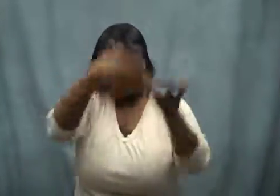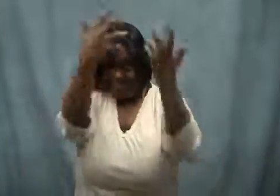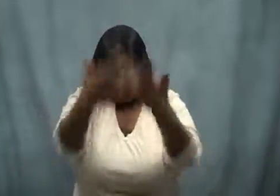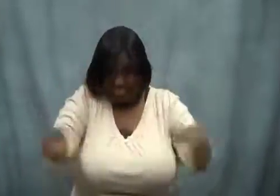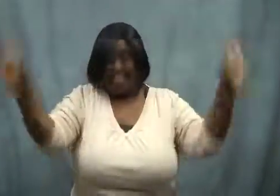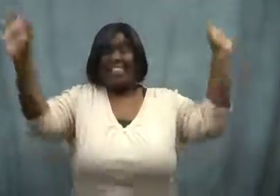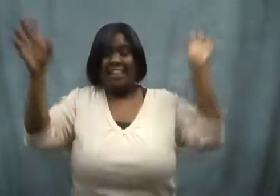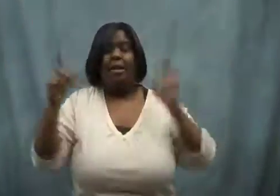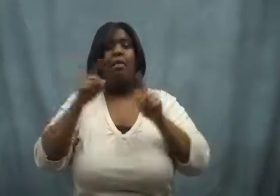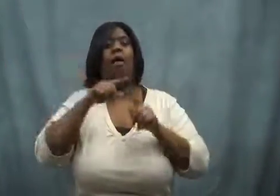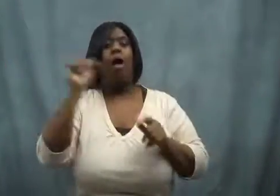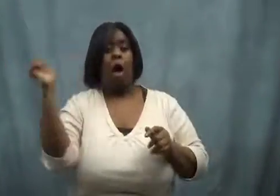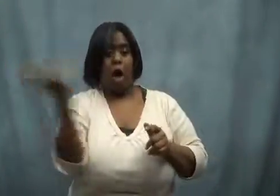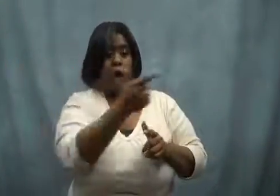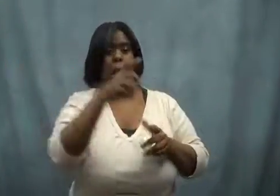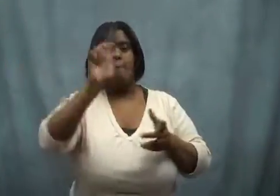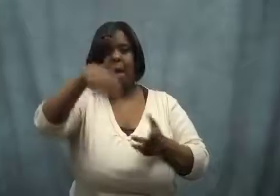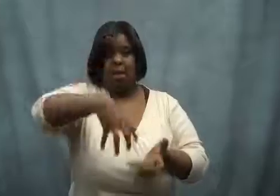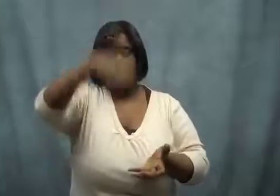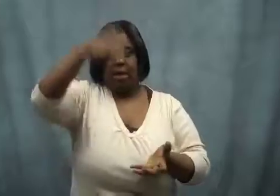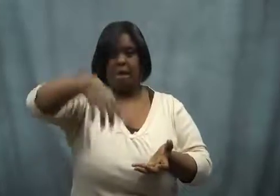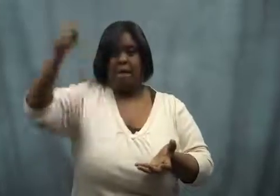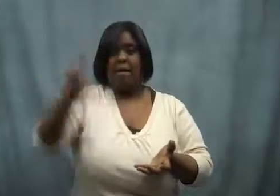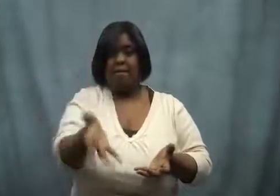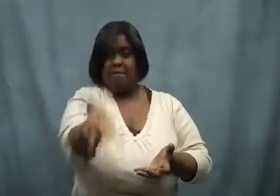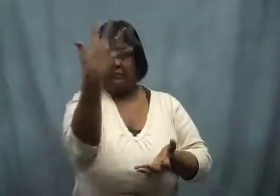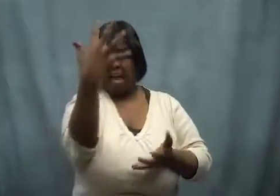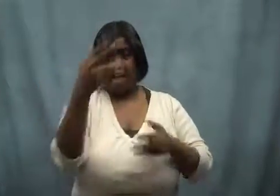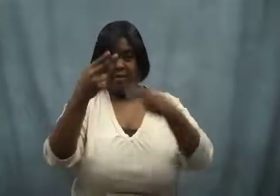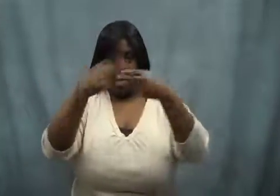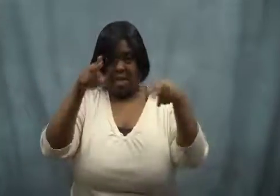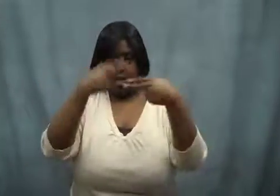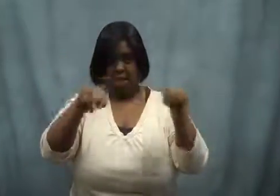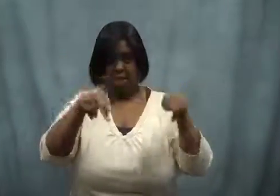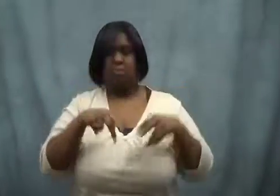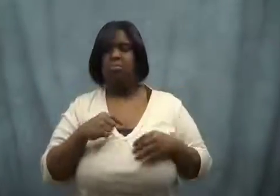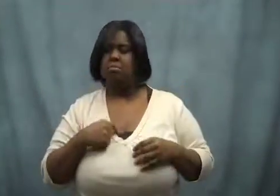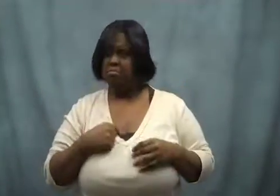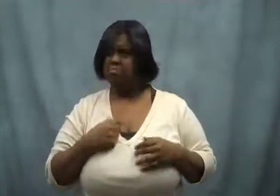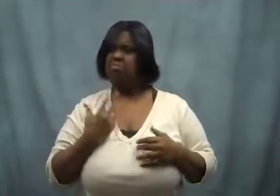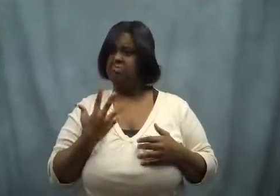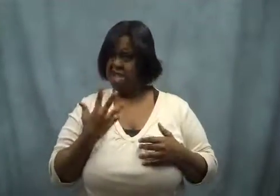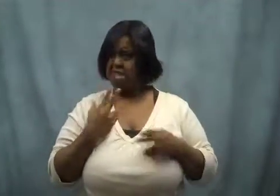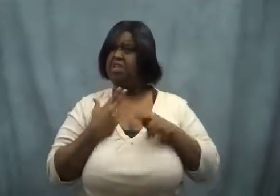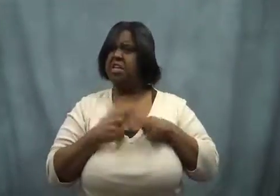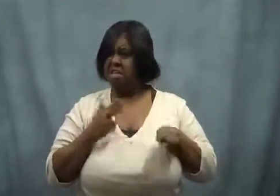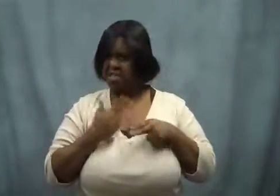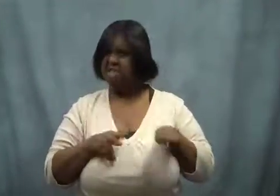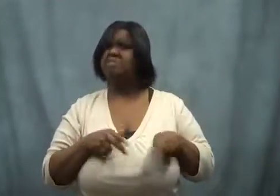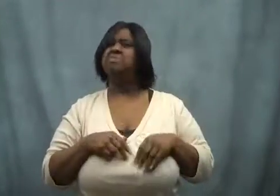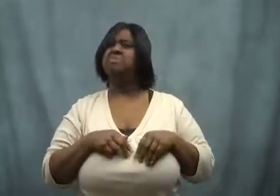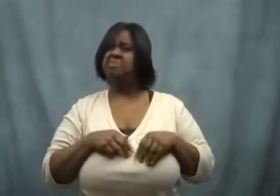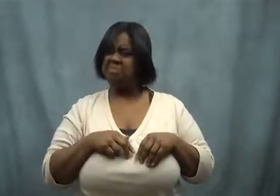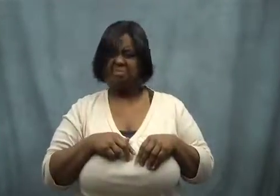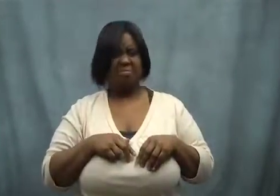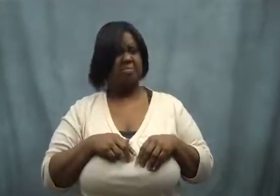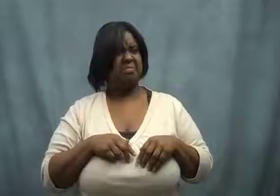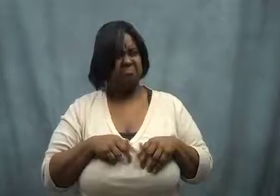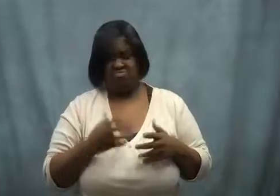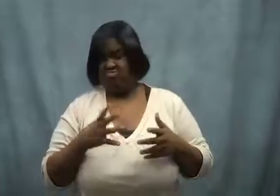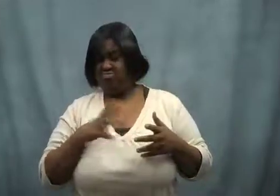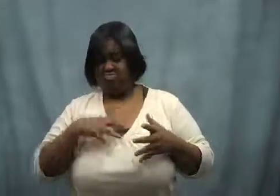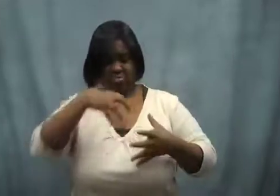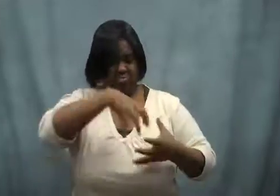After it was over, each child had to pick out five eggs.